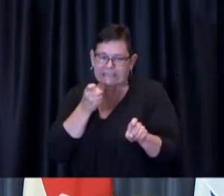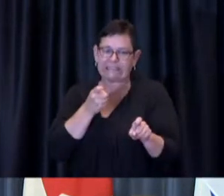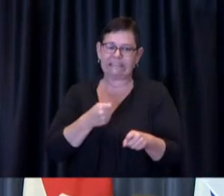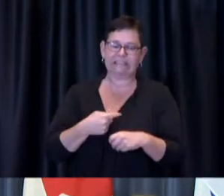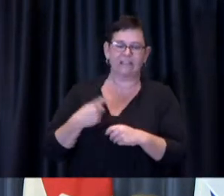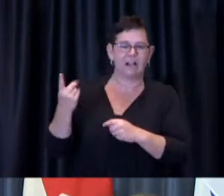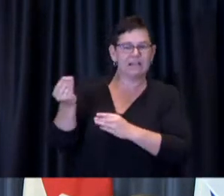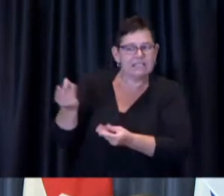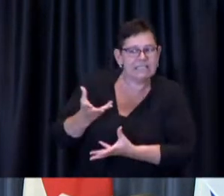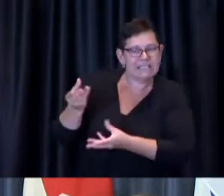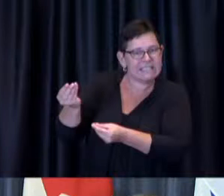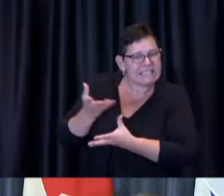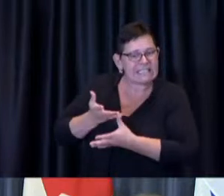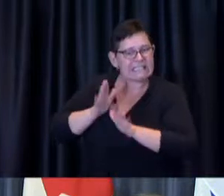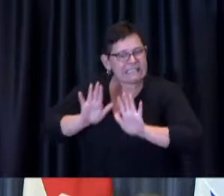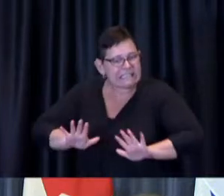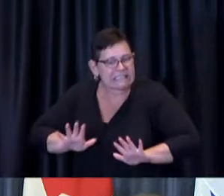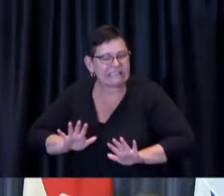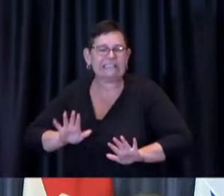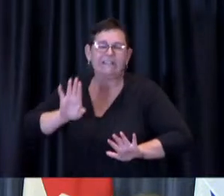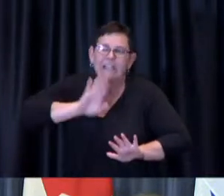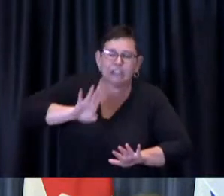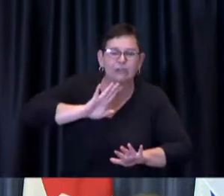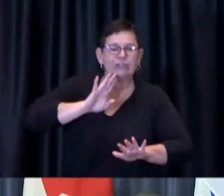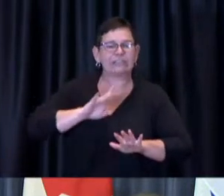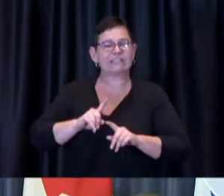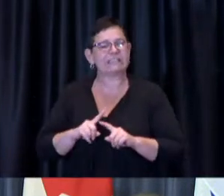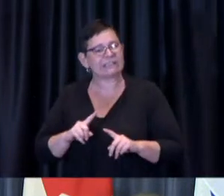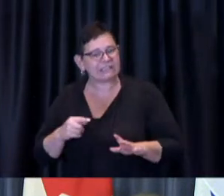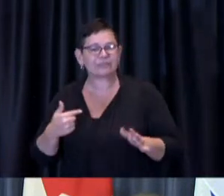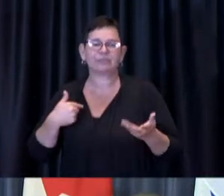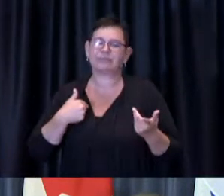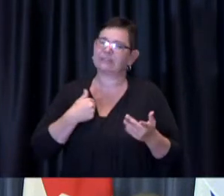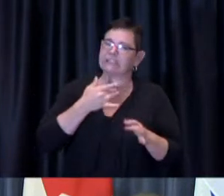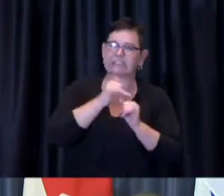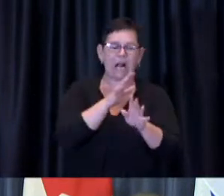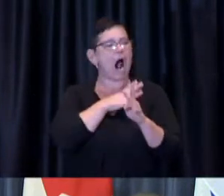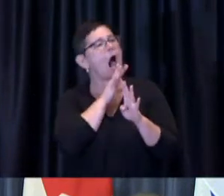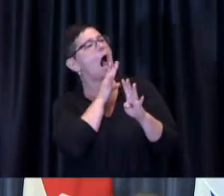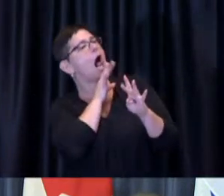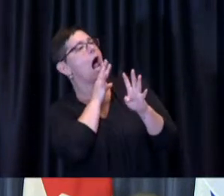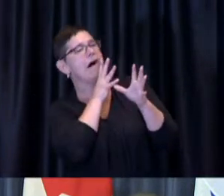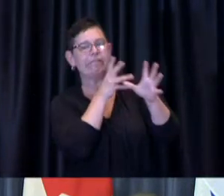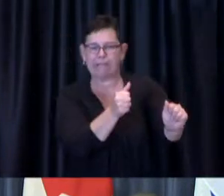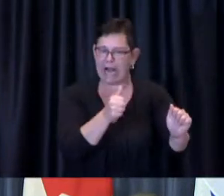friendly frustration but nonetheless frustration with that. There has been a rotating group of people who have helped us with this